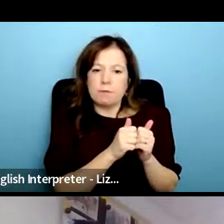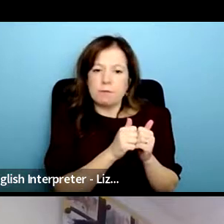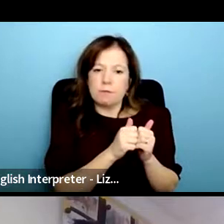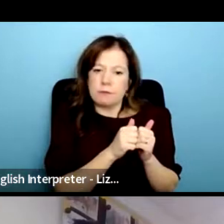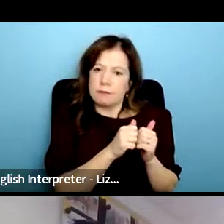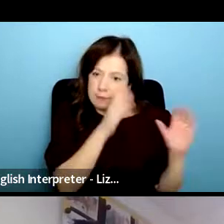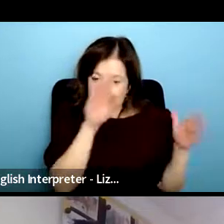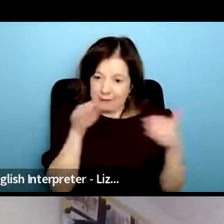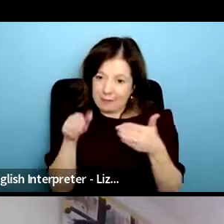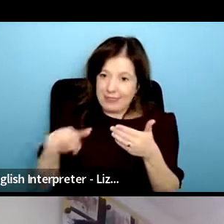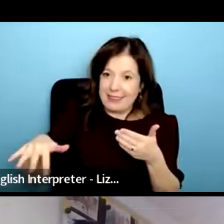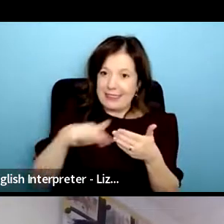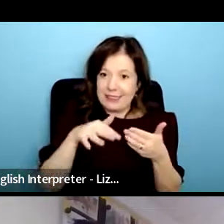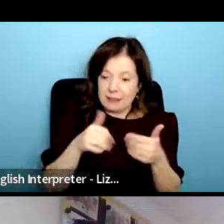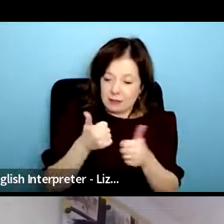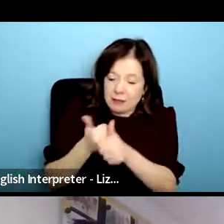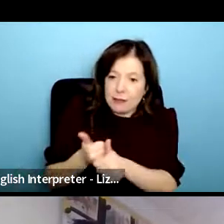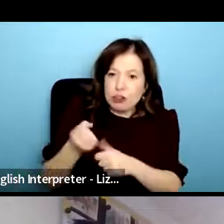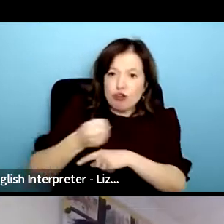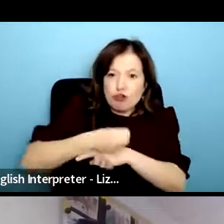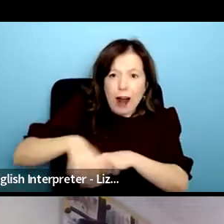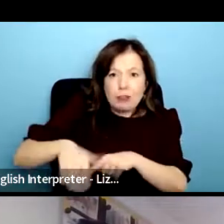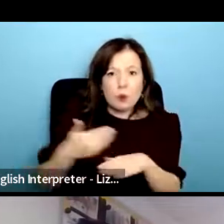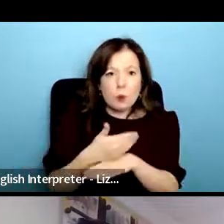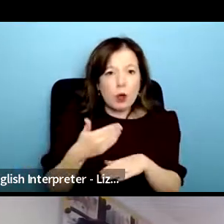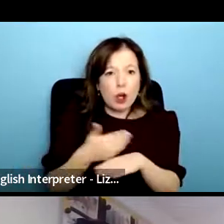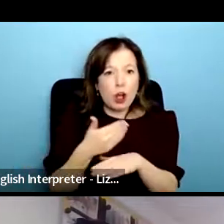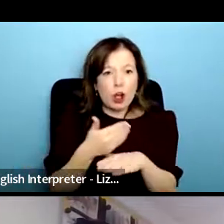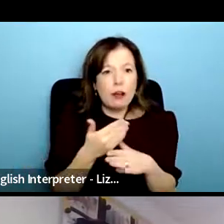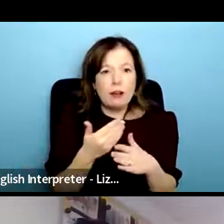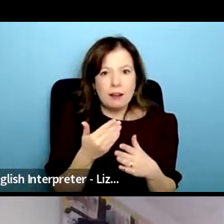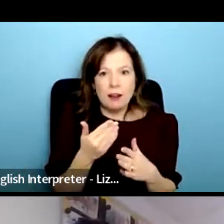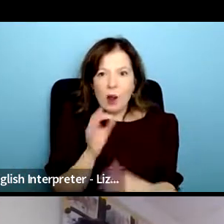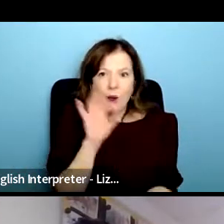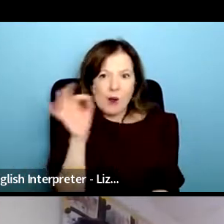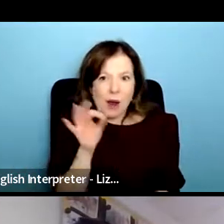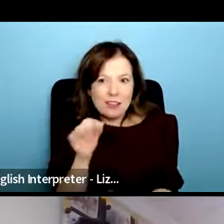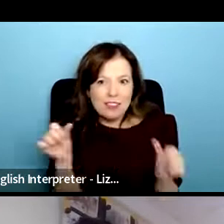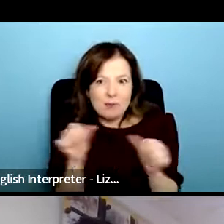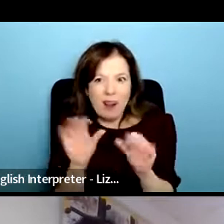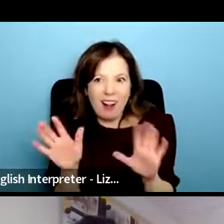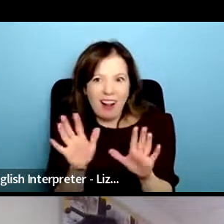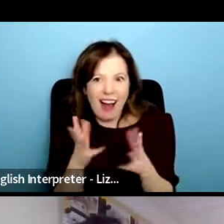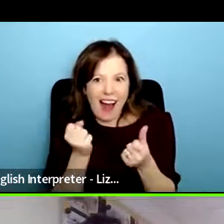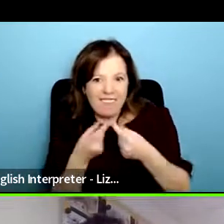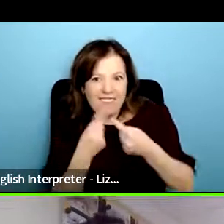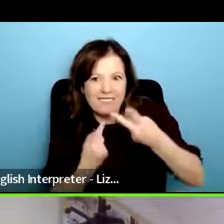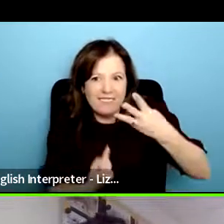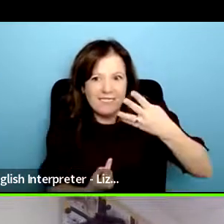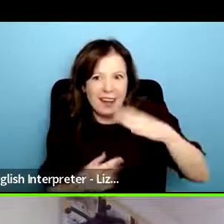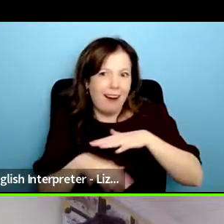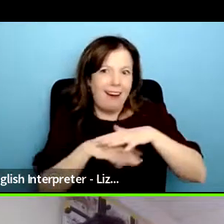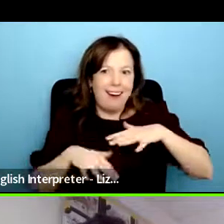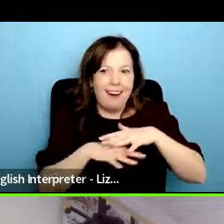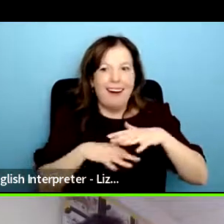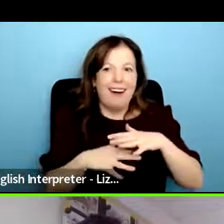on the grassroots um just just a small question to finish off with like another big question